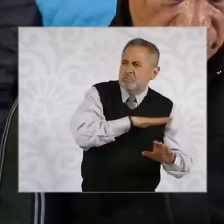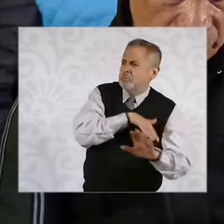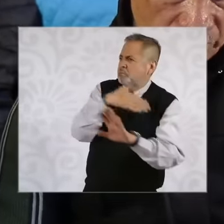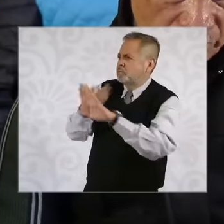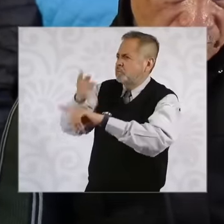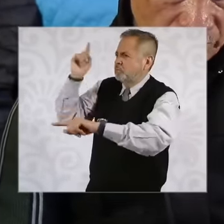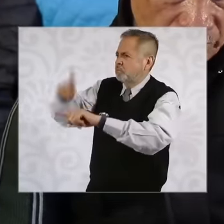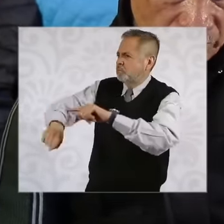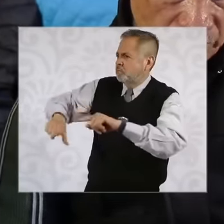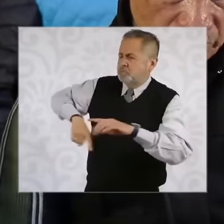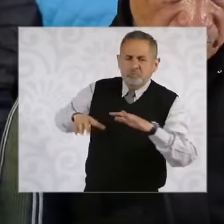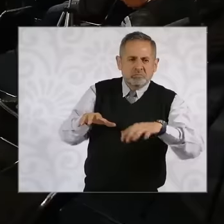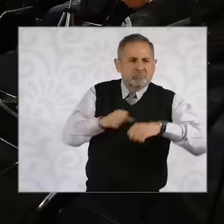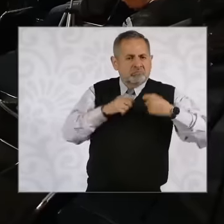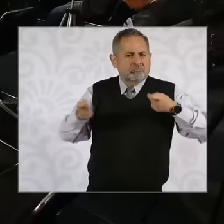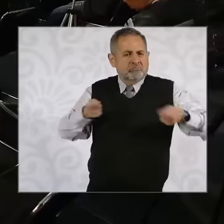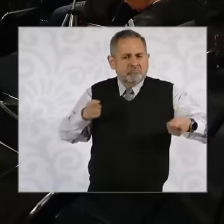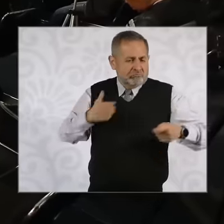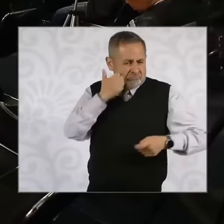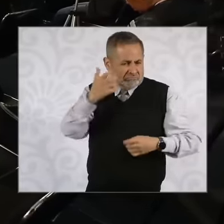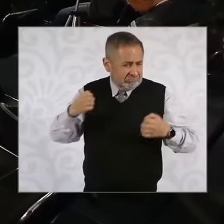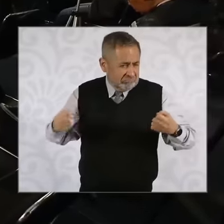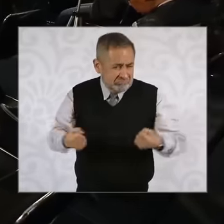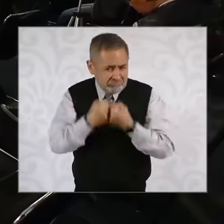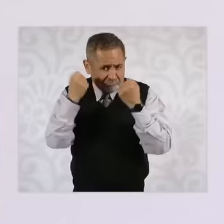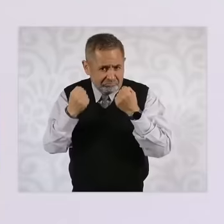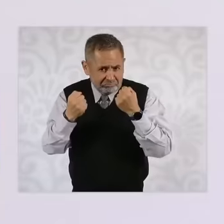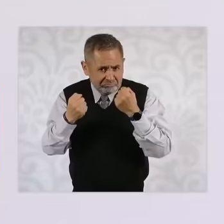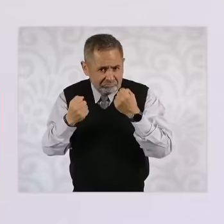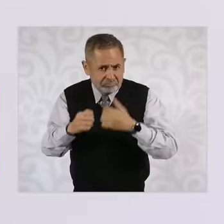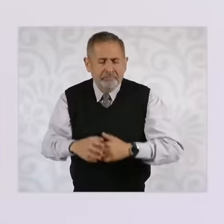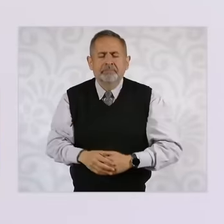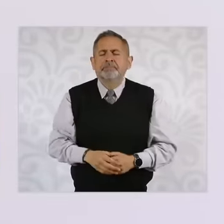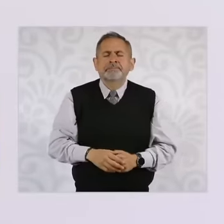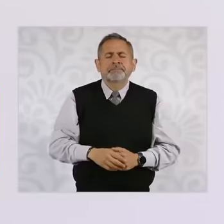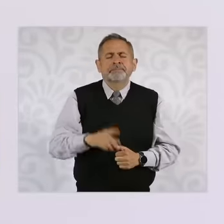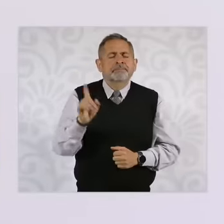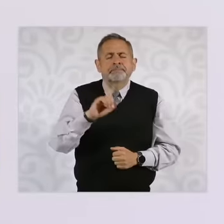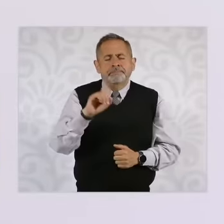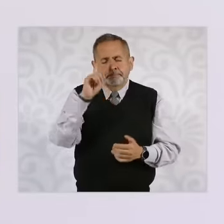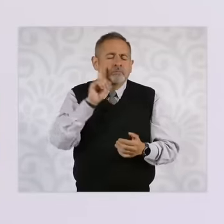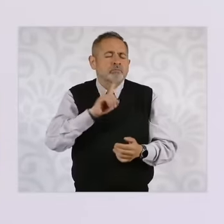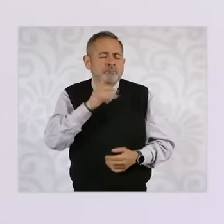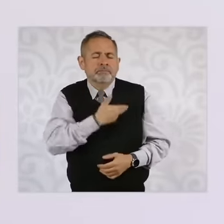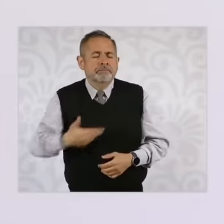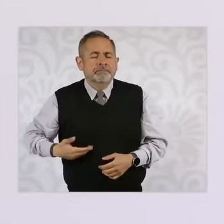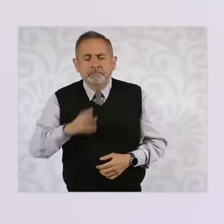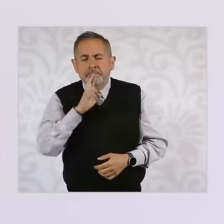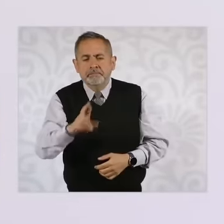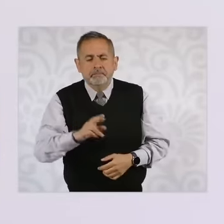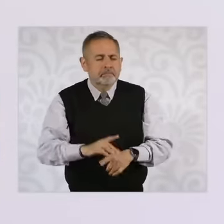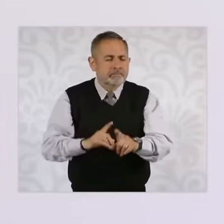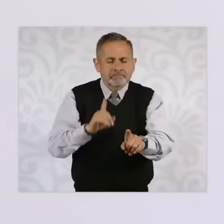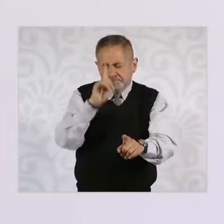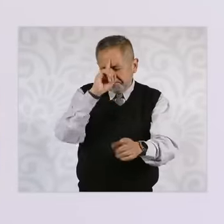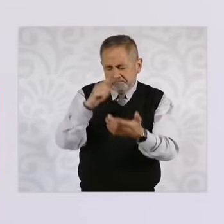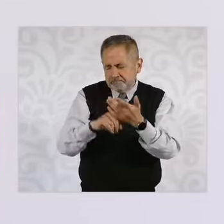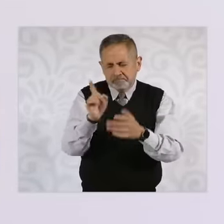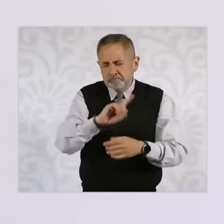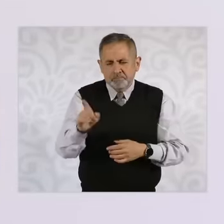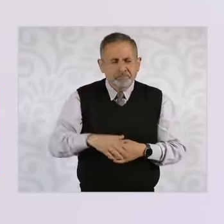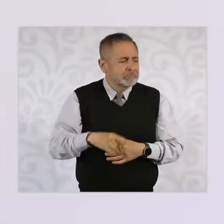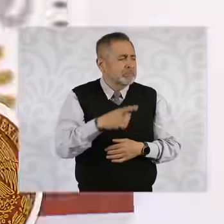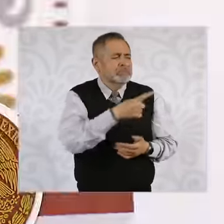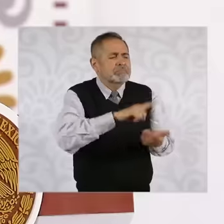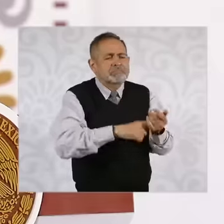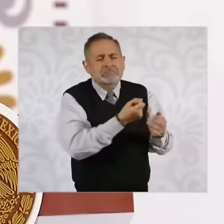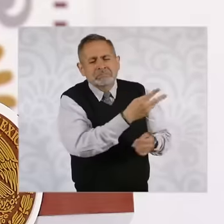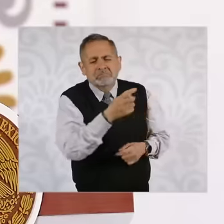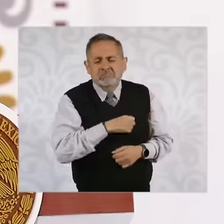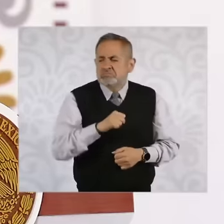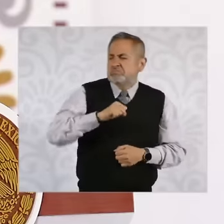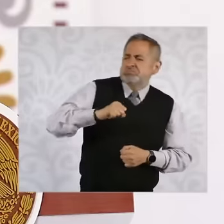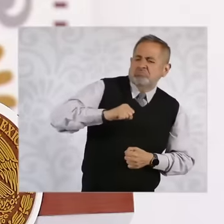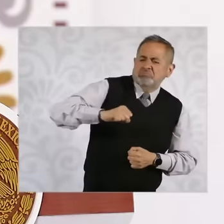your administration president no I do not believe it is resistance from judges magistrates